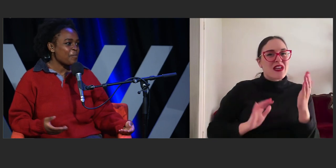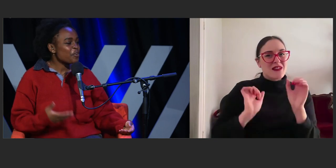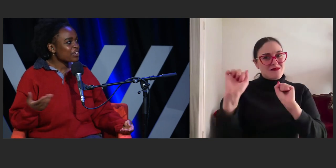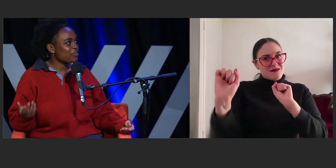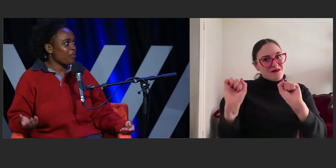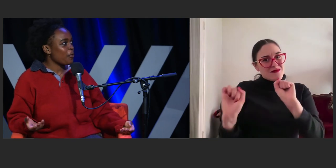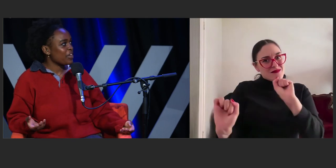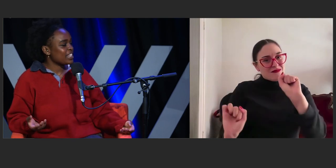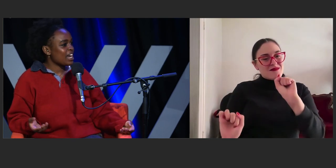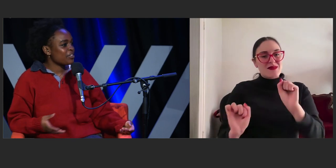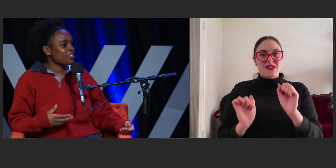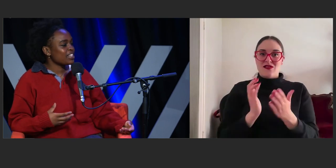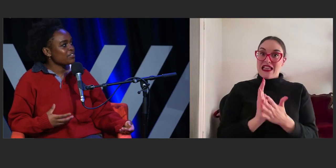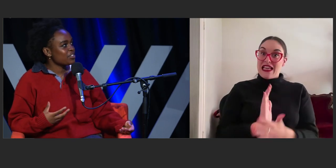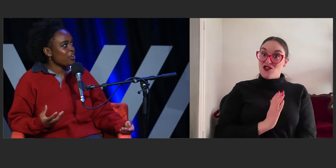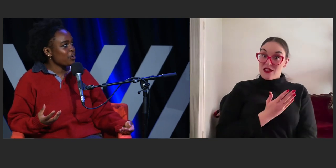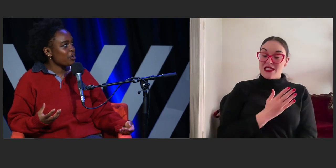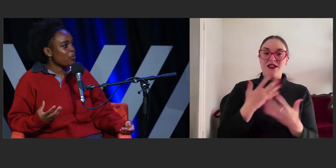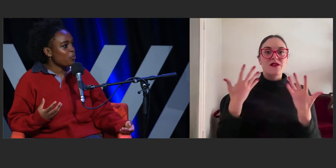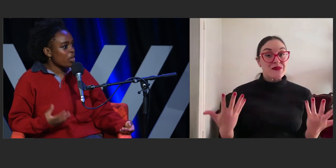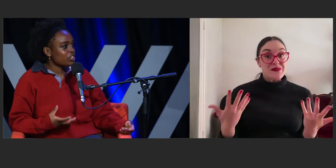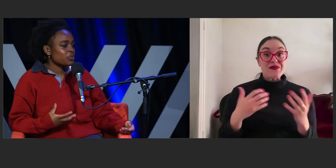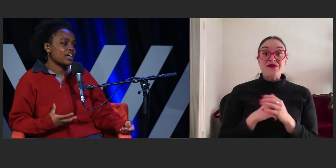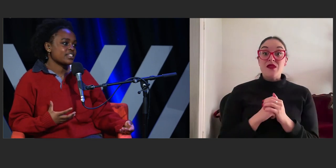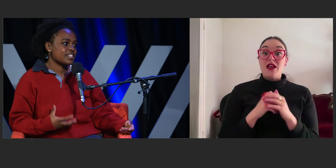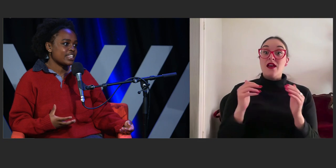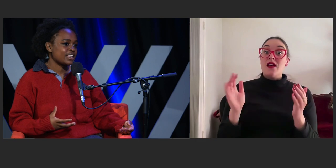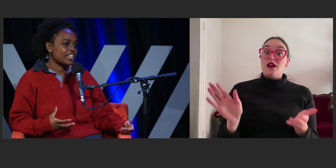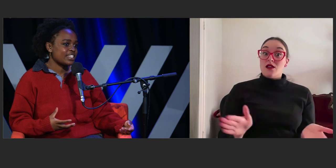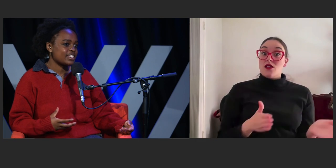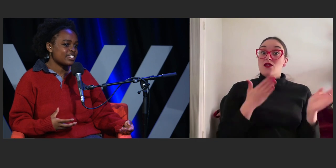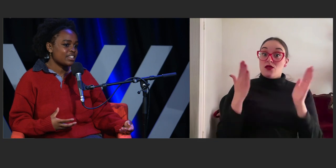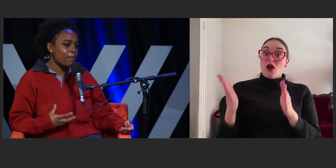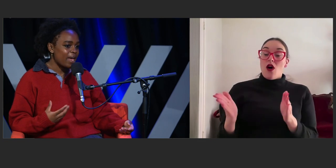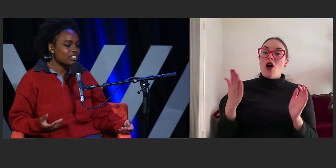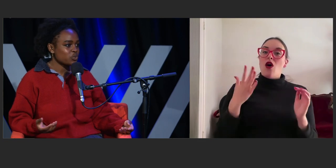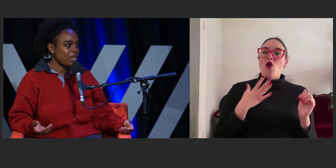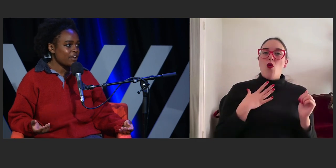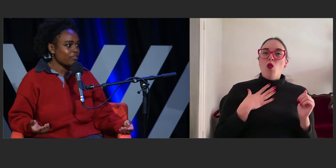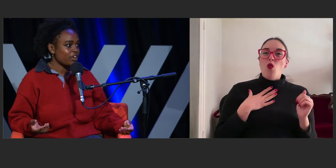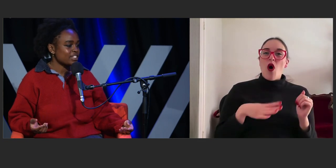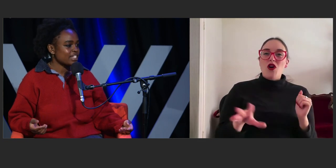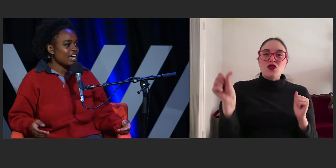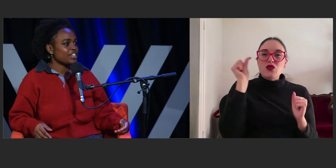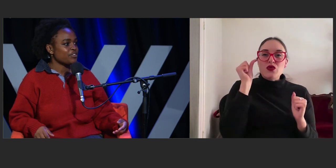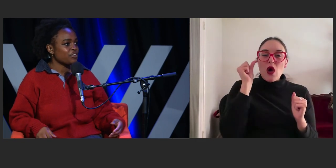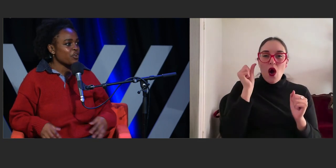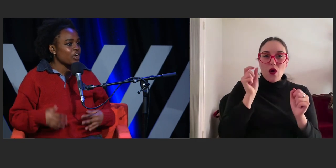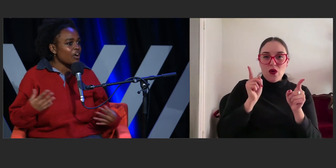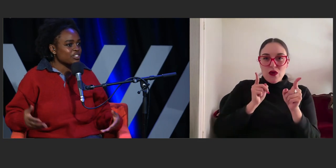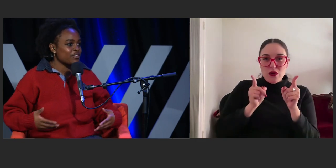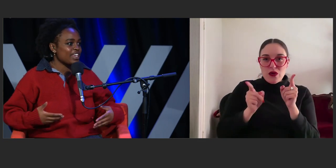Moving forward, I would really love to know what you guys think is the best way for us to kind of cultivate